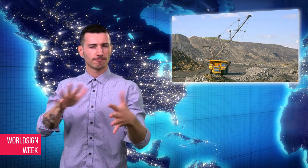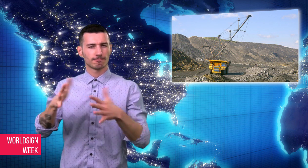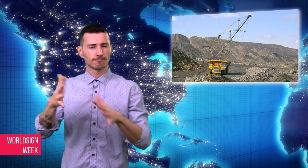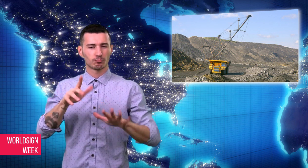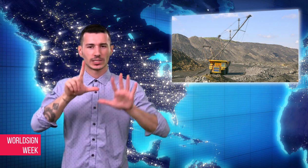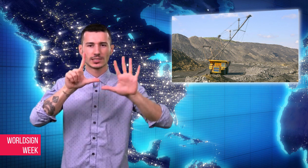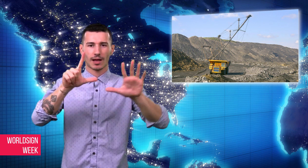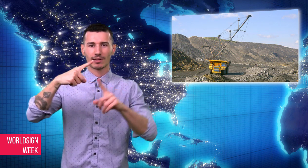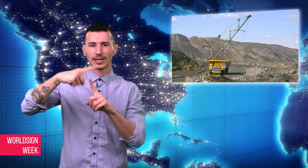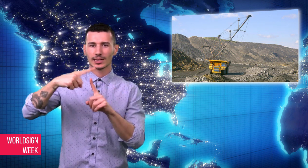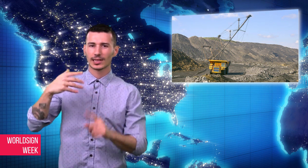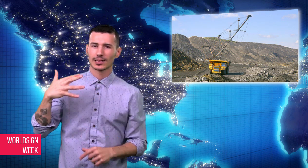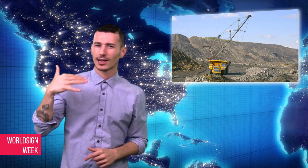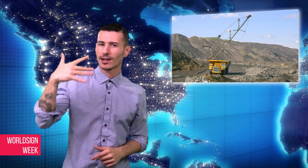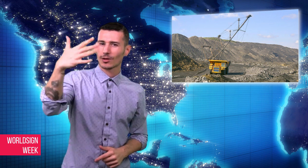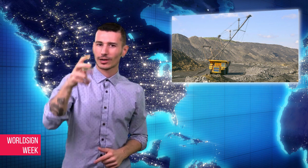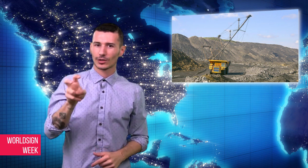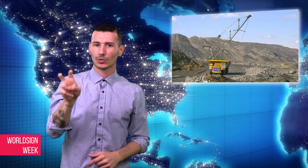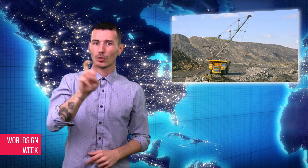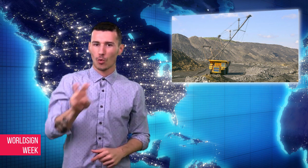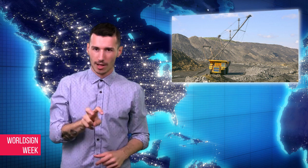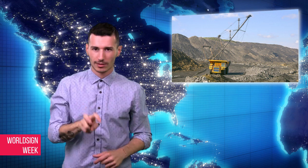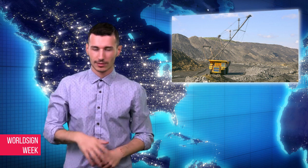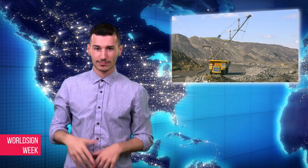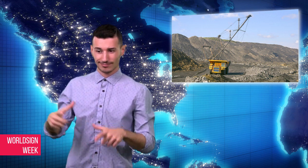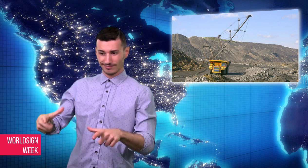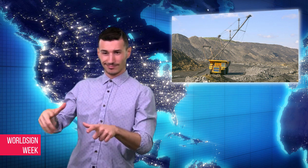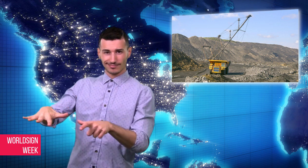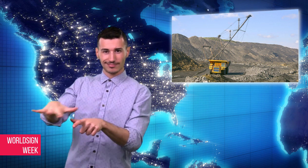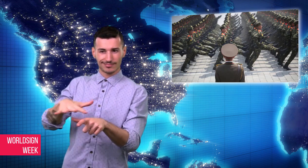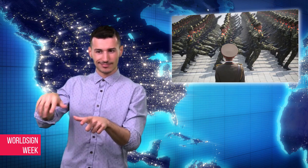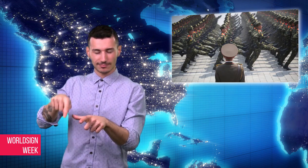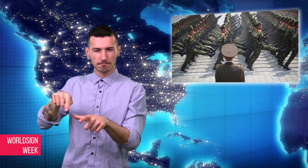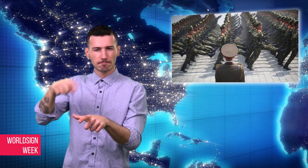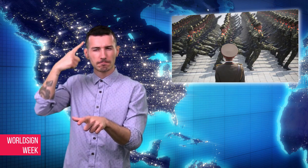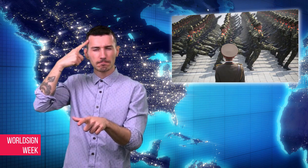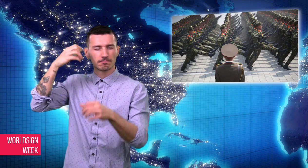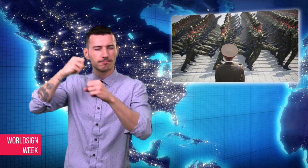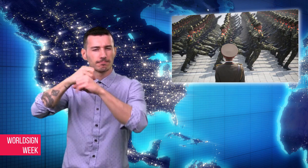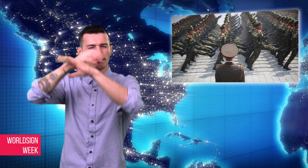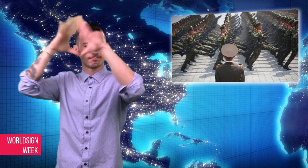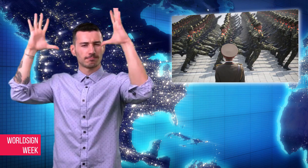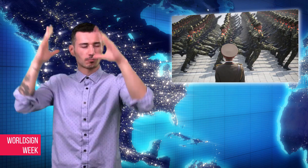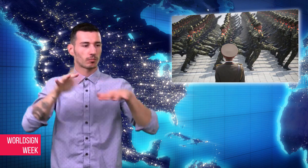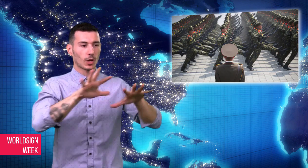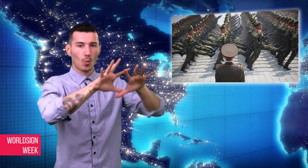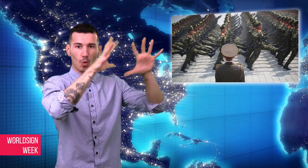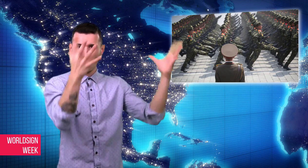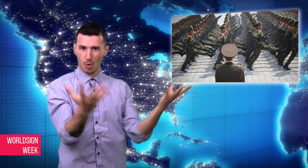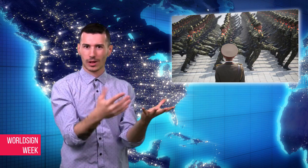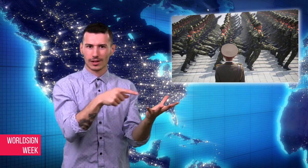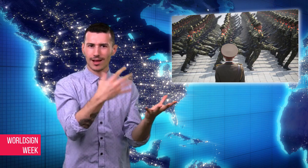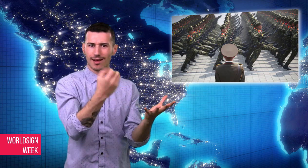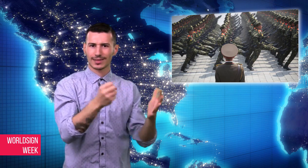worth more than $7 trillion USD. The buried riches are so large that it could